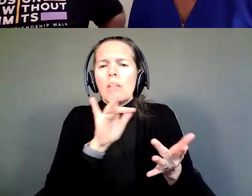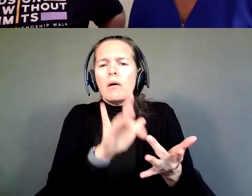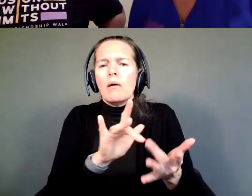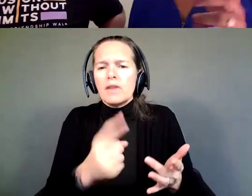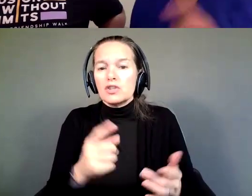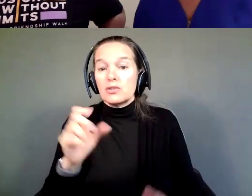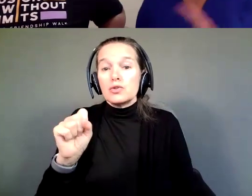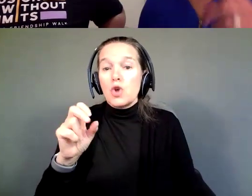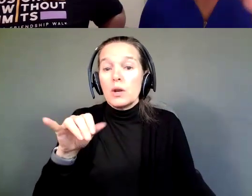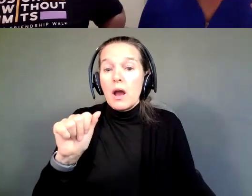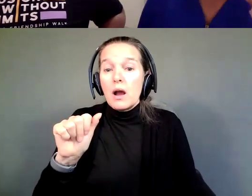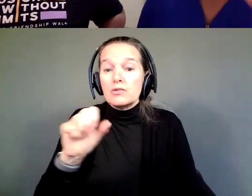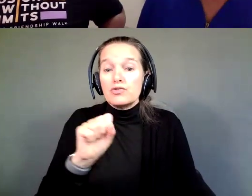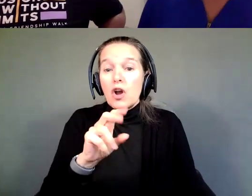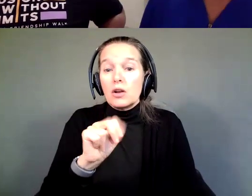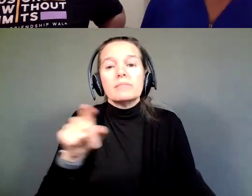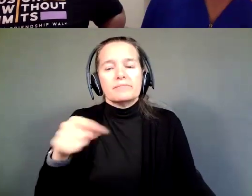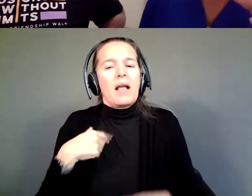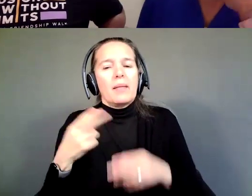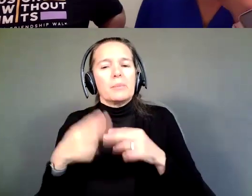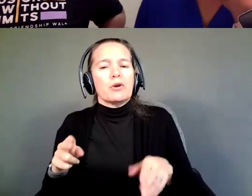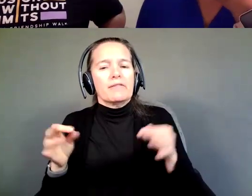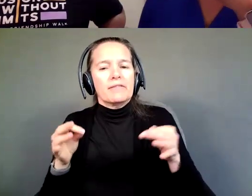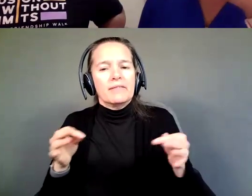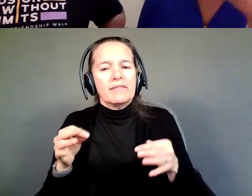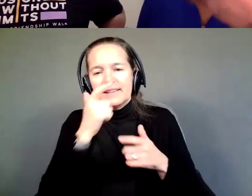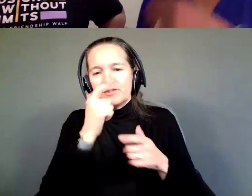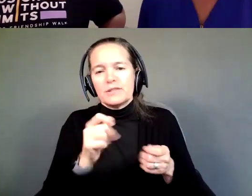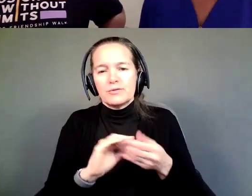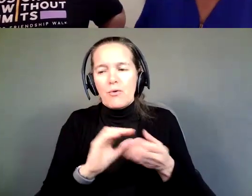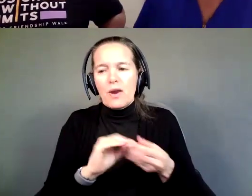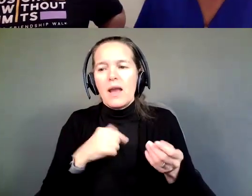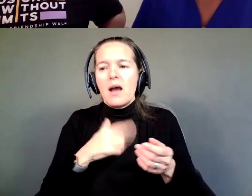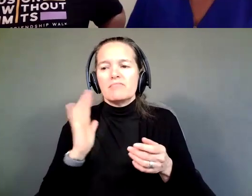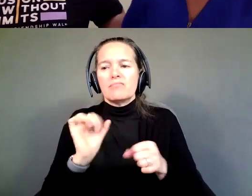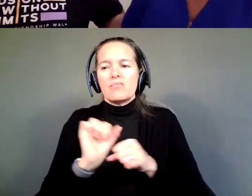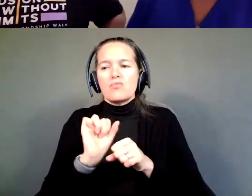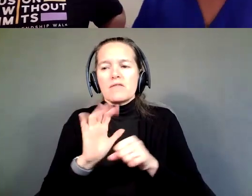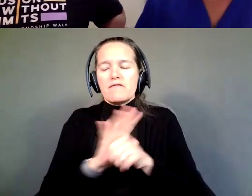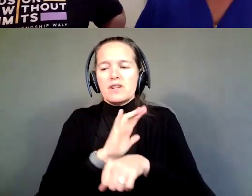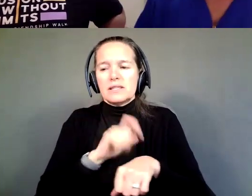Yeah. I'll be really brief on that. It's an interesting story. I worked full time for the Center for Autism at Florida State.